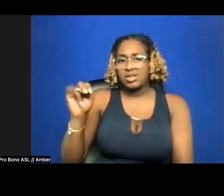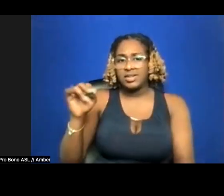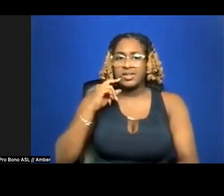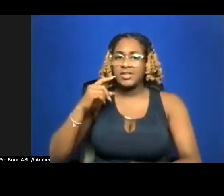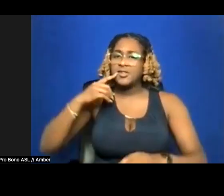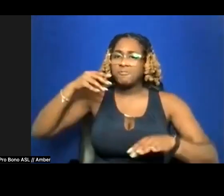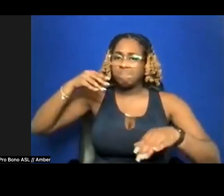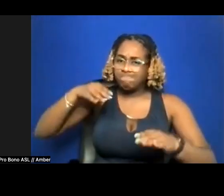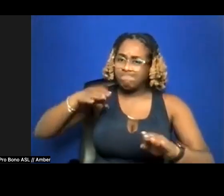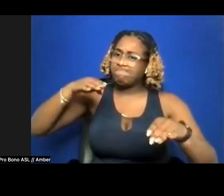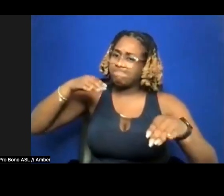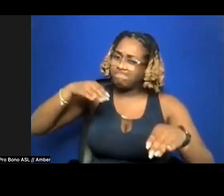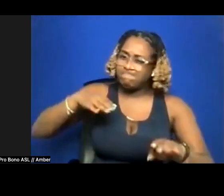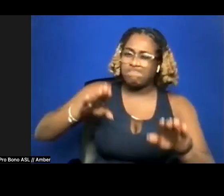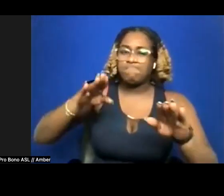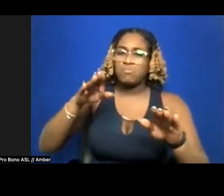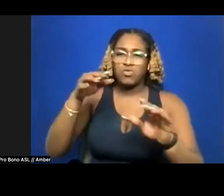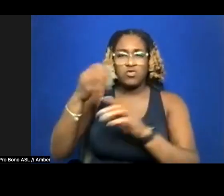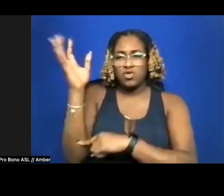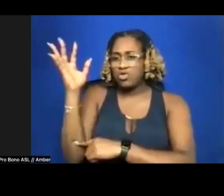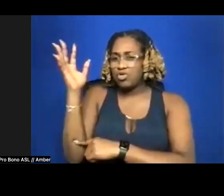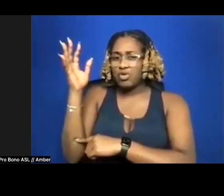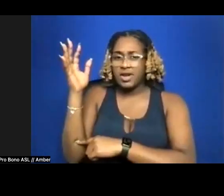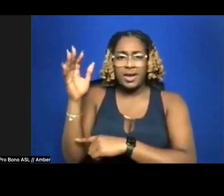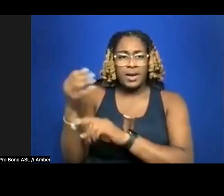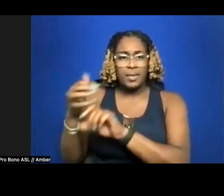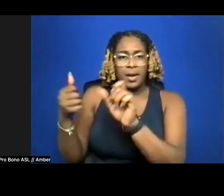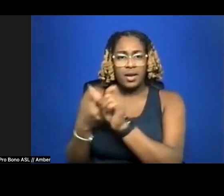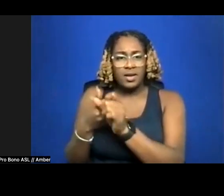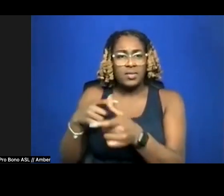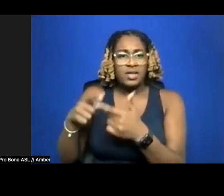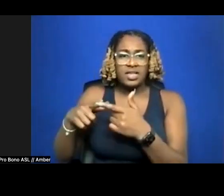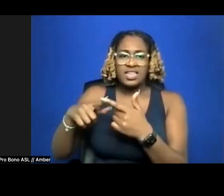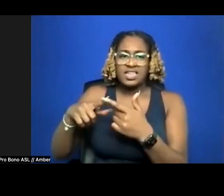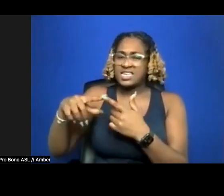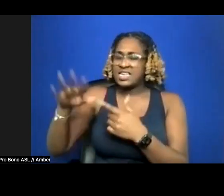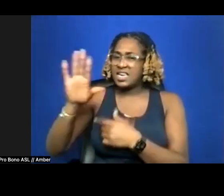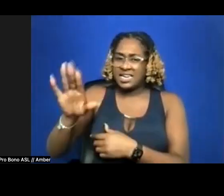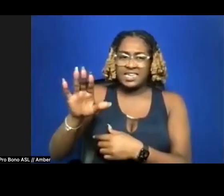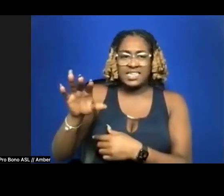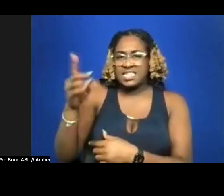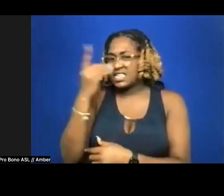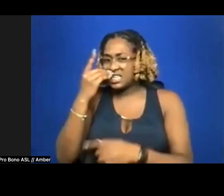Meanwhile, his dick chalks circles in the dirt, a pendulum dependent on red earth,